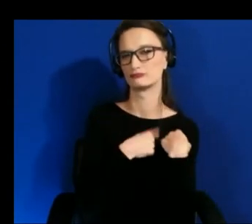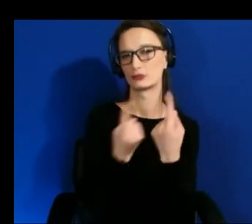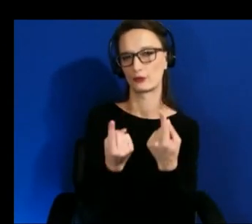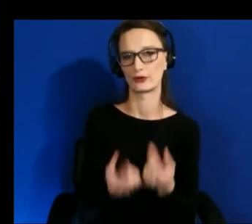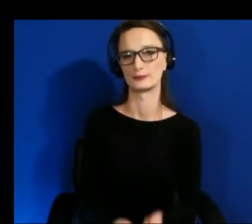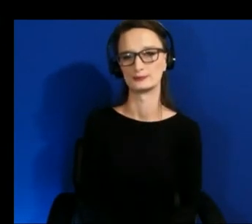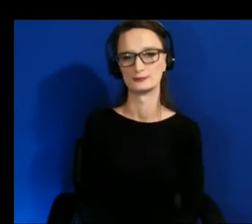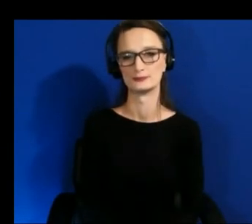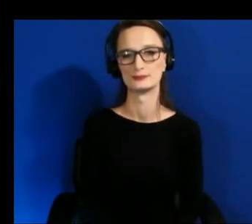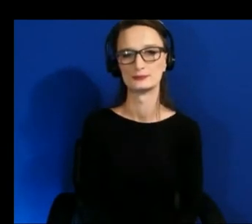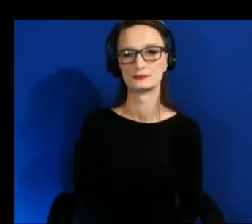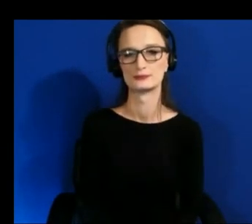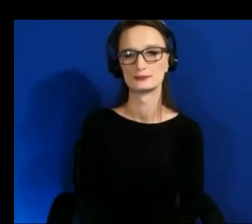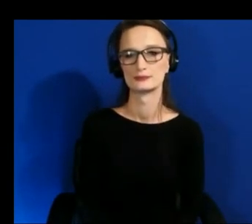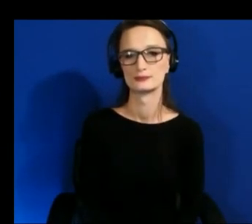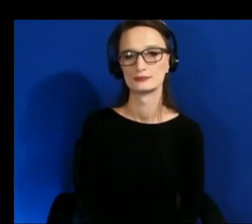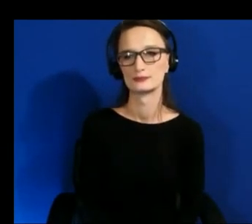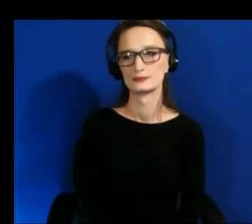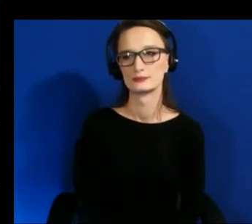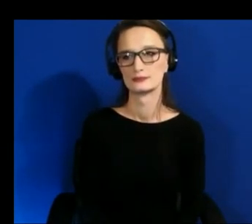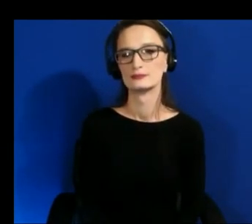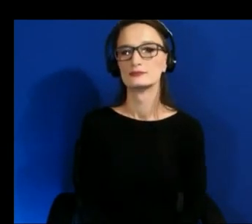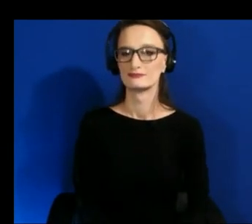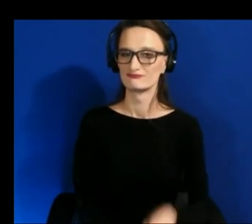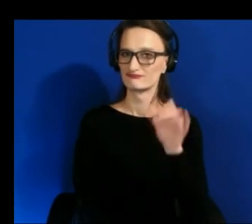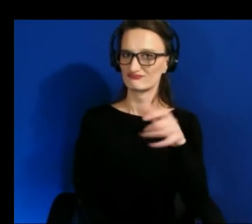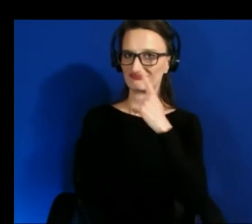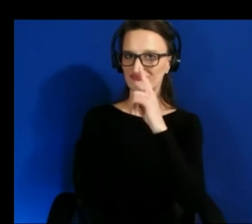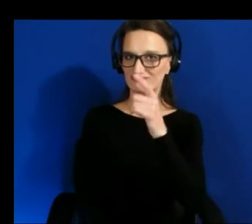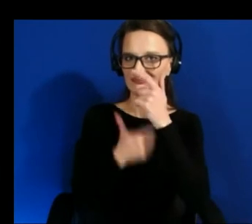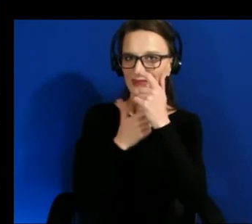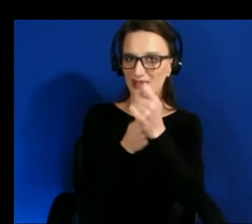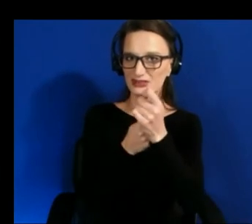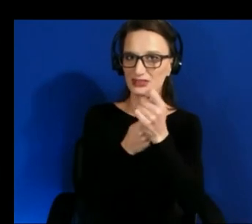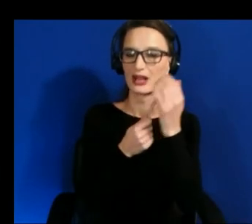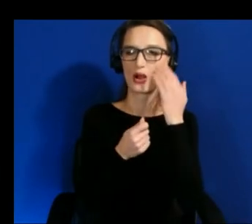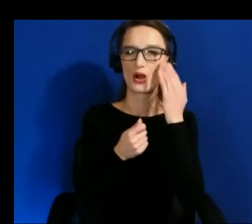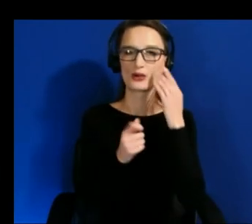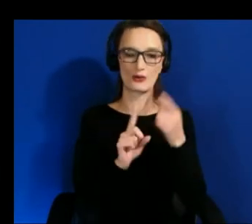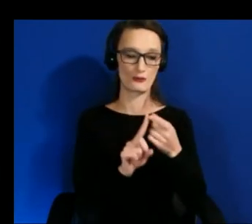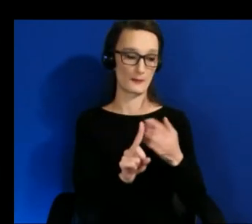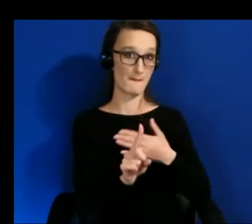yeah yeah that's really interesting and i know also from the work that i've done on making vr